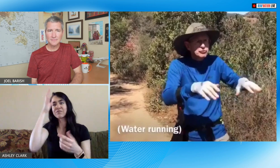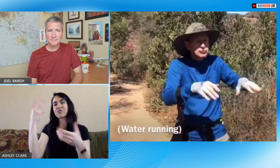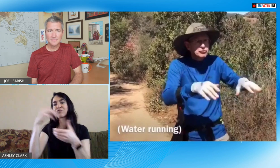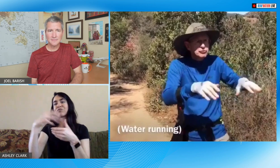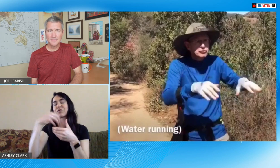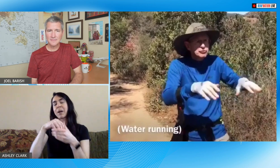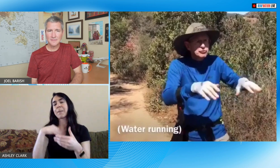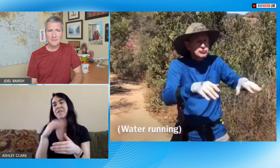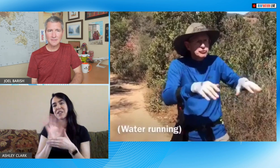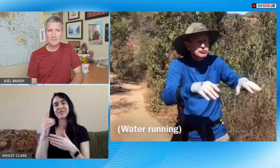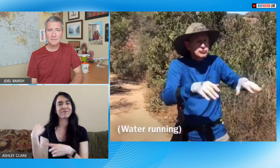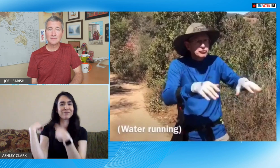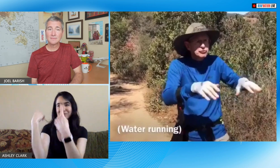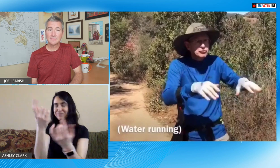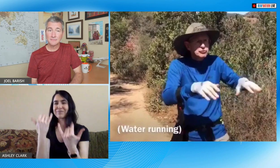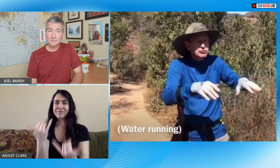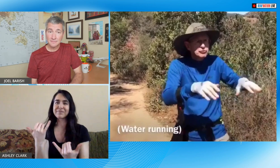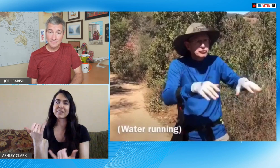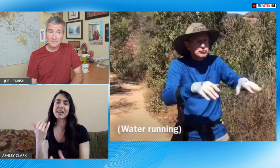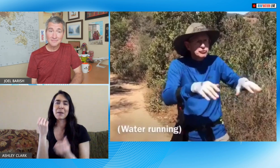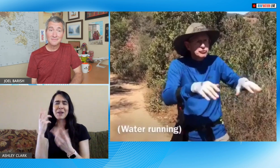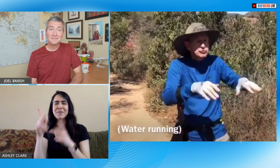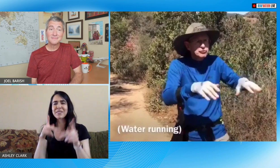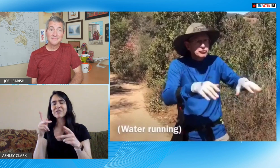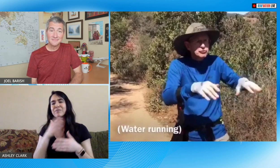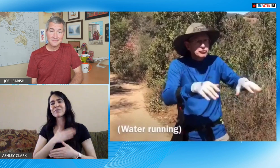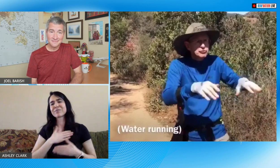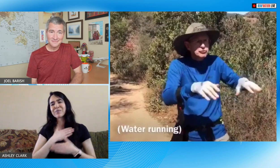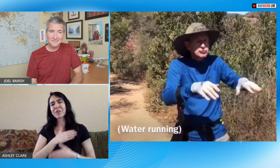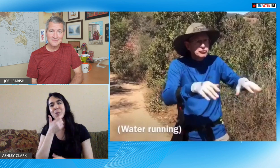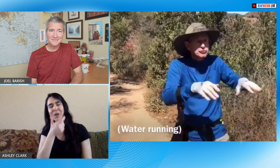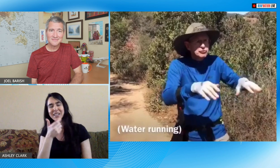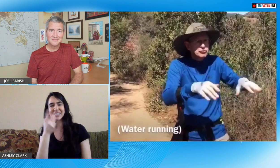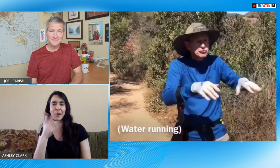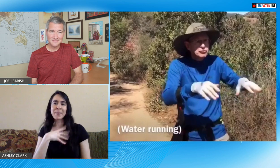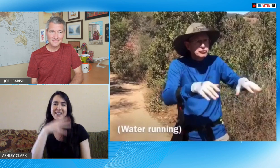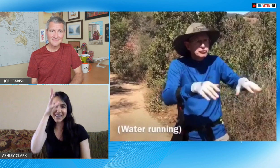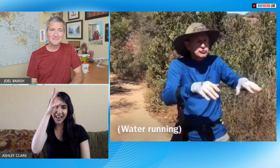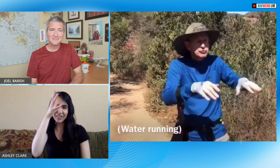in and since then you'll notice my dad has been in a lot of my Instagram posts